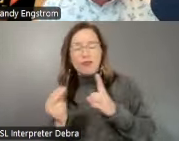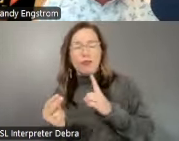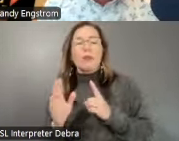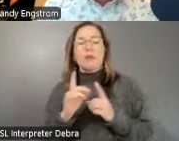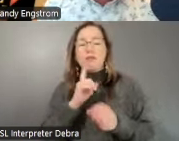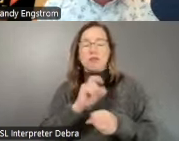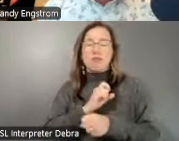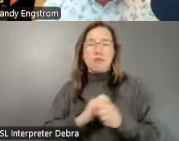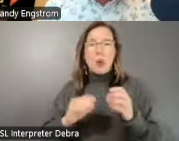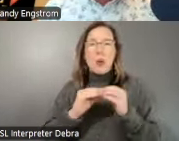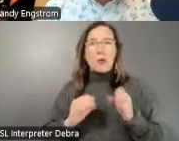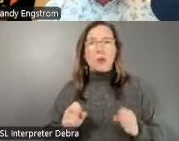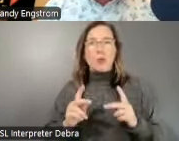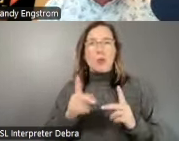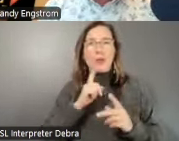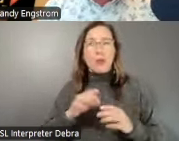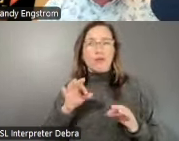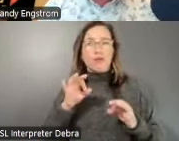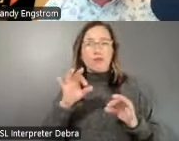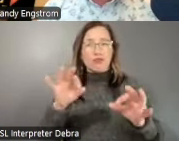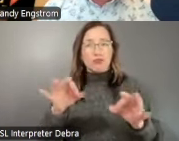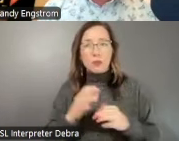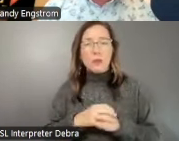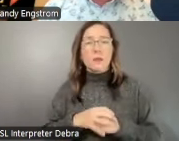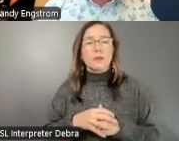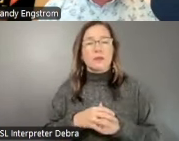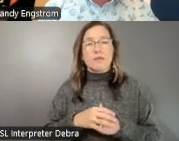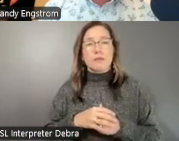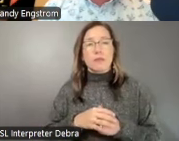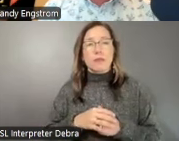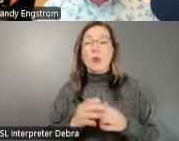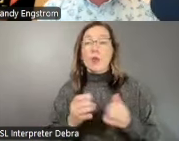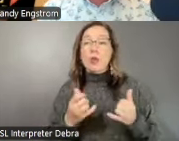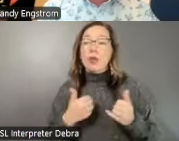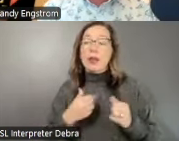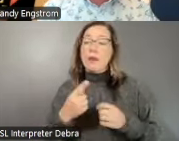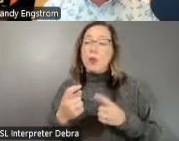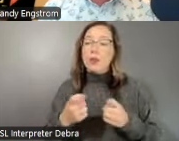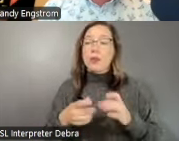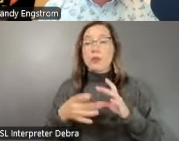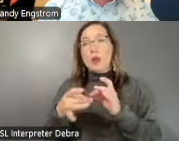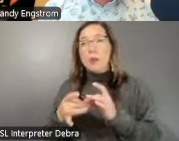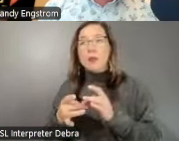opportunities for input. If you currently have questions or comments about this research,